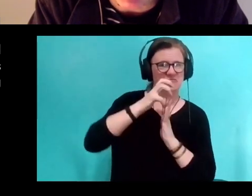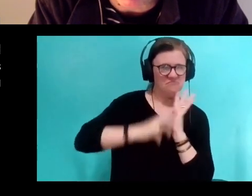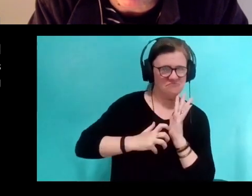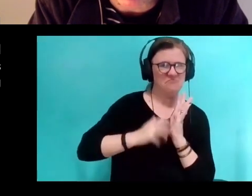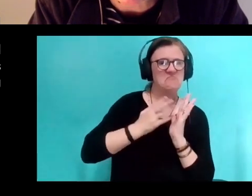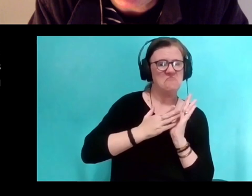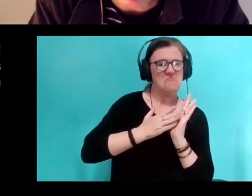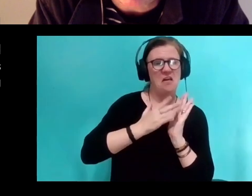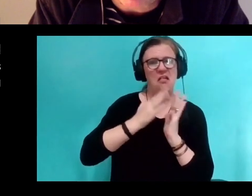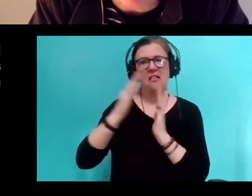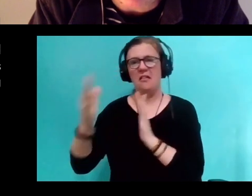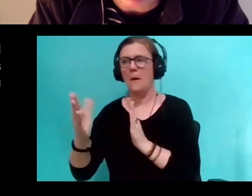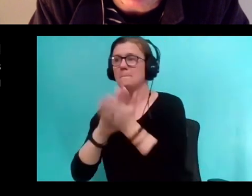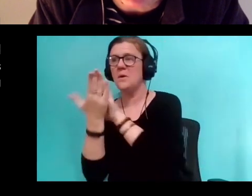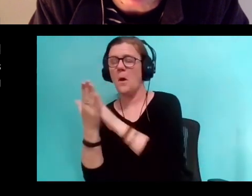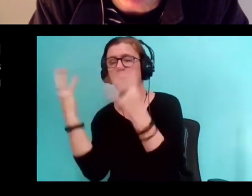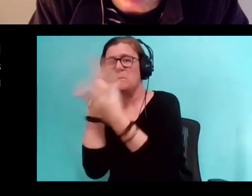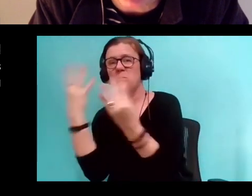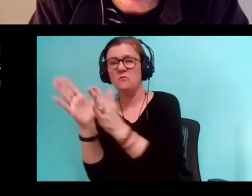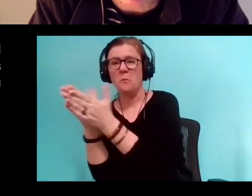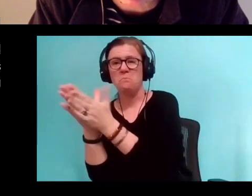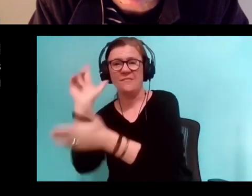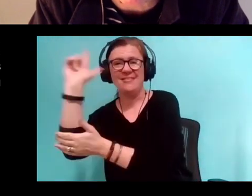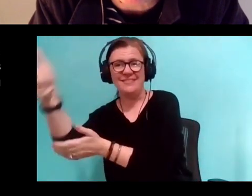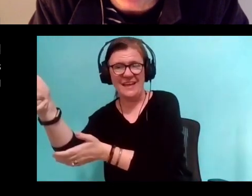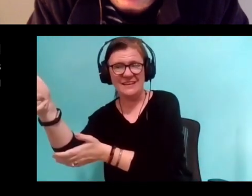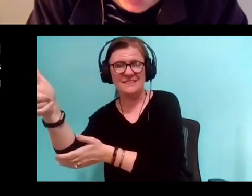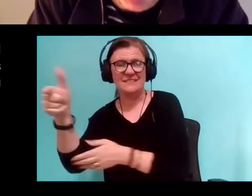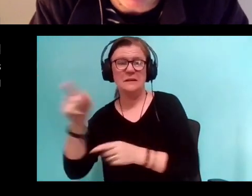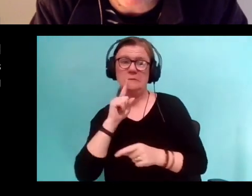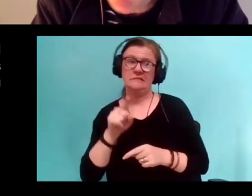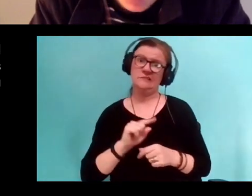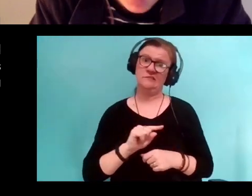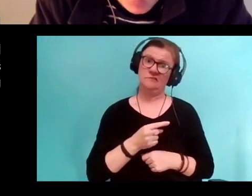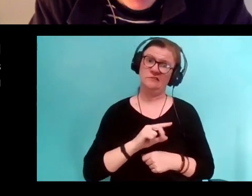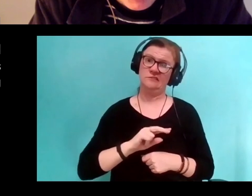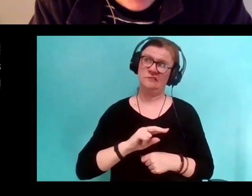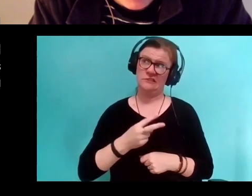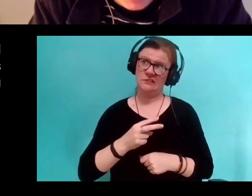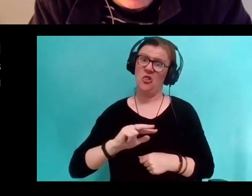but it is only scaffolding for the first couple of drafts, at least in my experience.